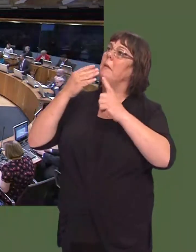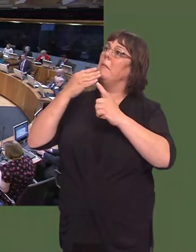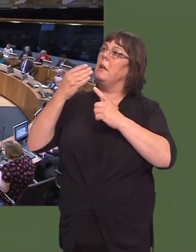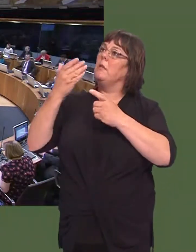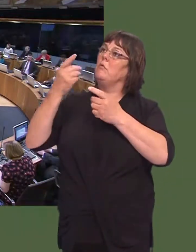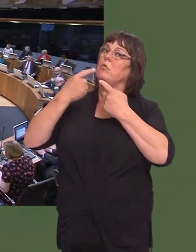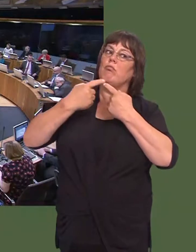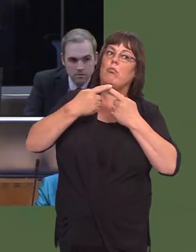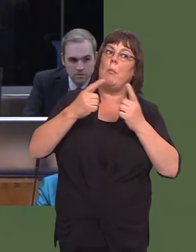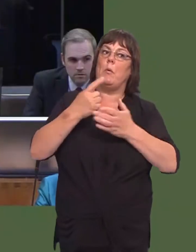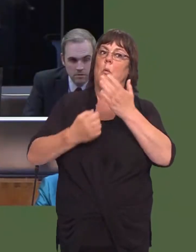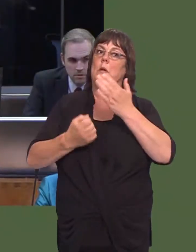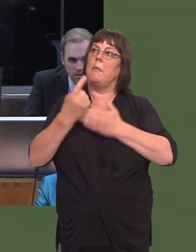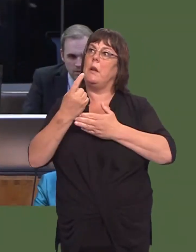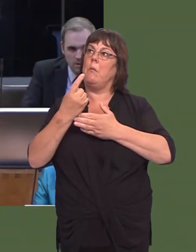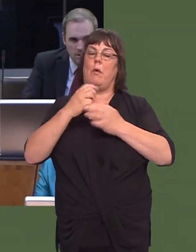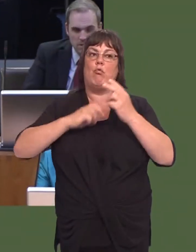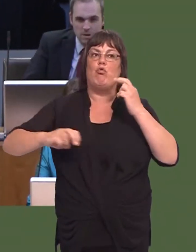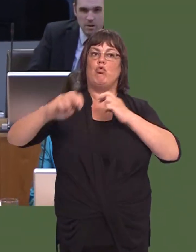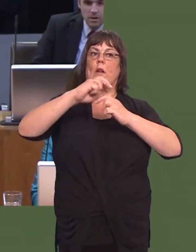OAQ(5)0637(FM)[W] Carwyn Jones: Rym ni wedi ymrwymo i fuddsoddi